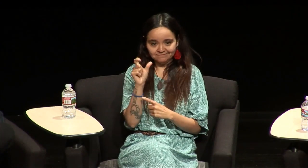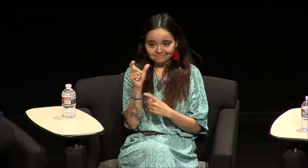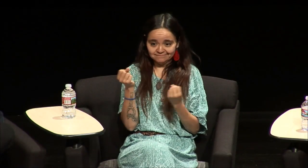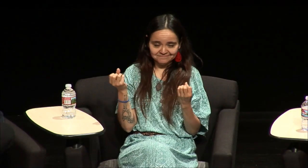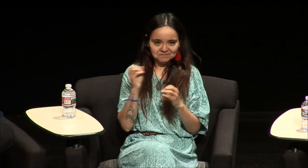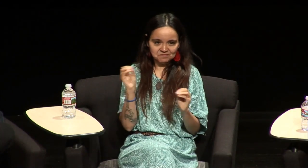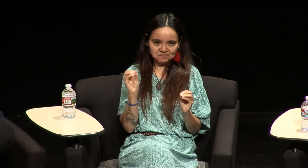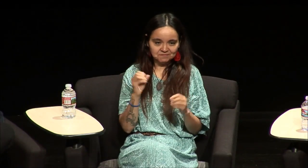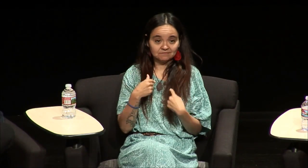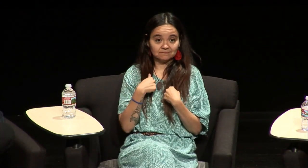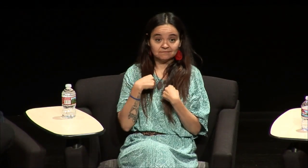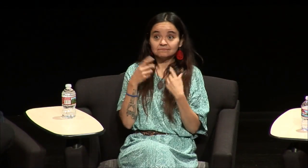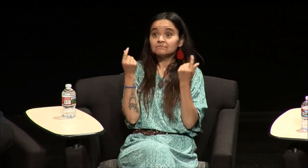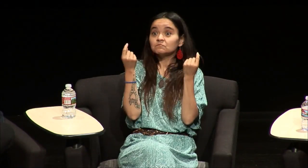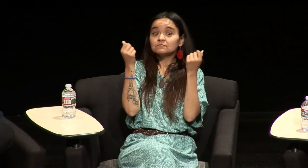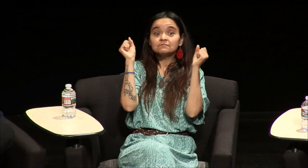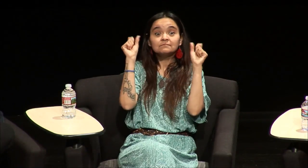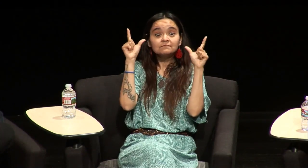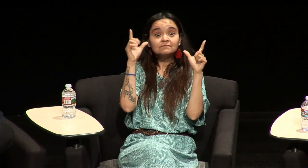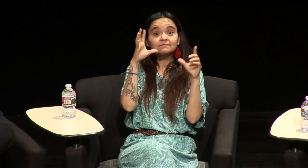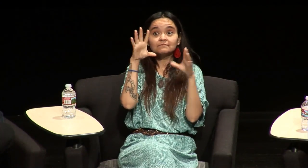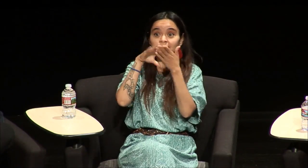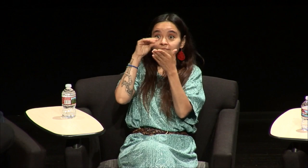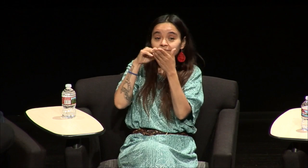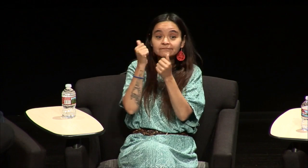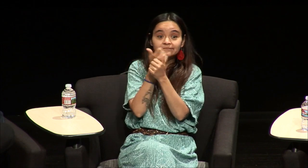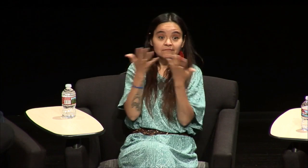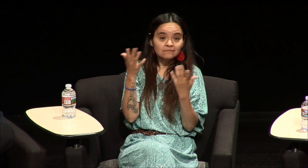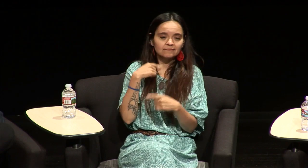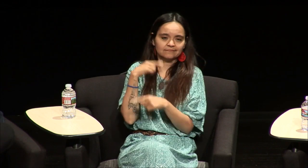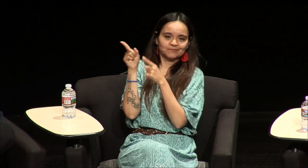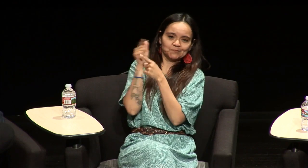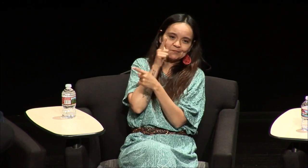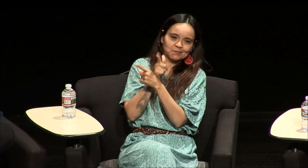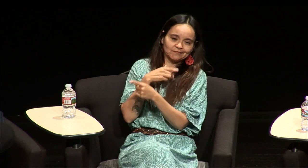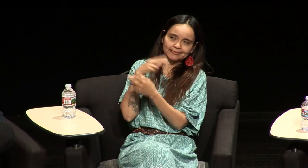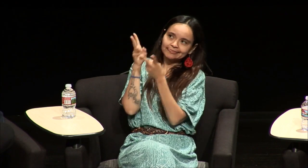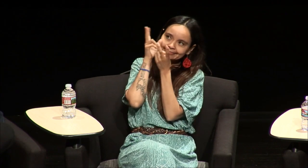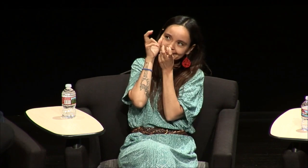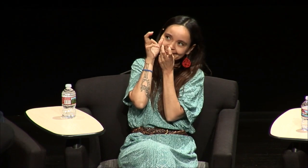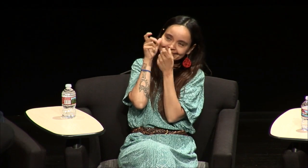parents have been gesturing with us and we learned ASL and everything I learned